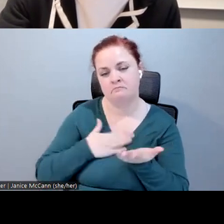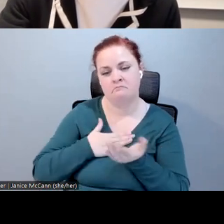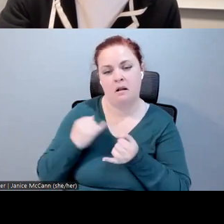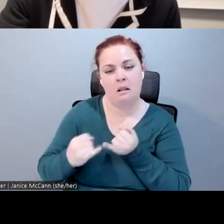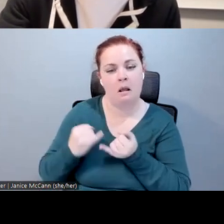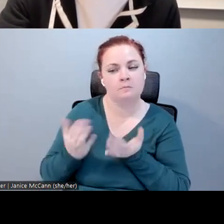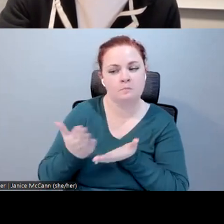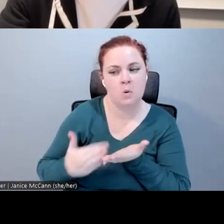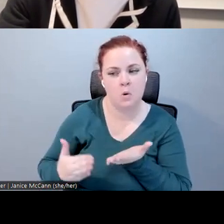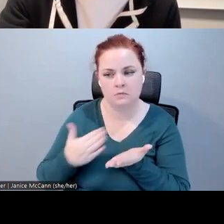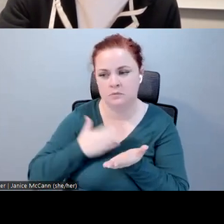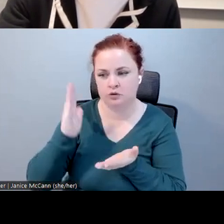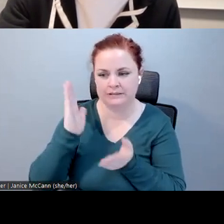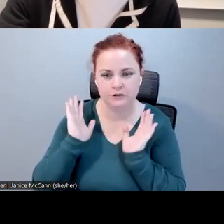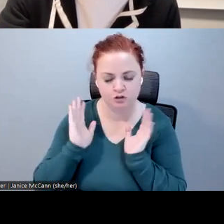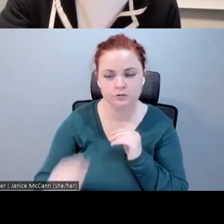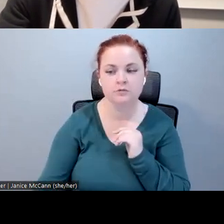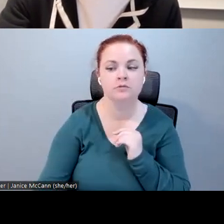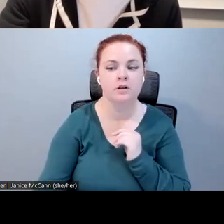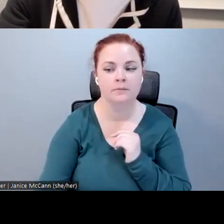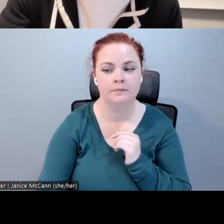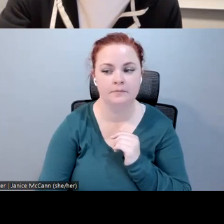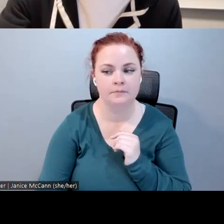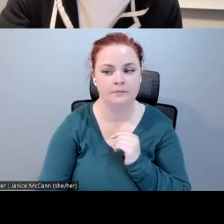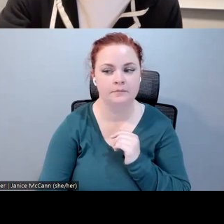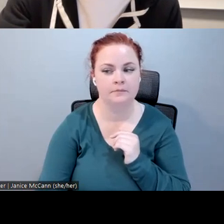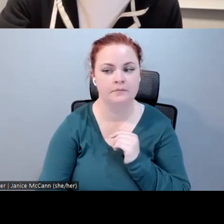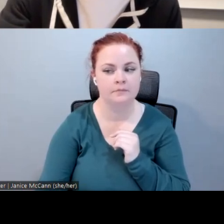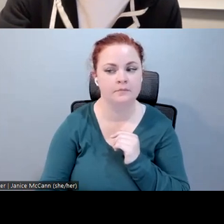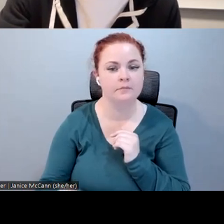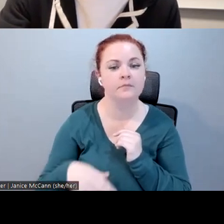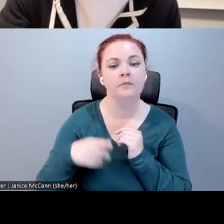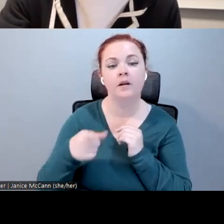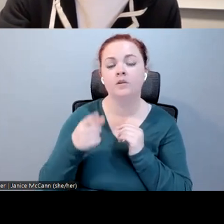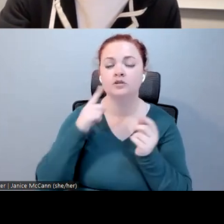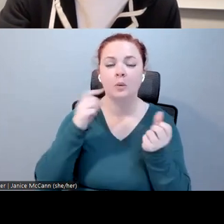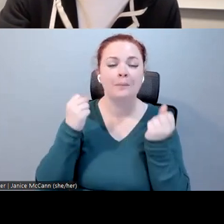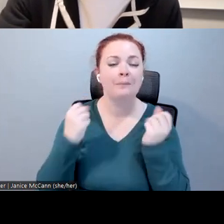presentation. There are so many open questions in this topic,